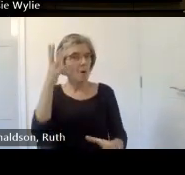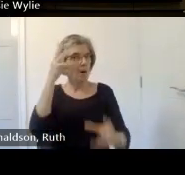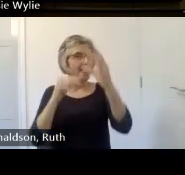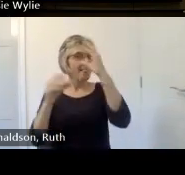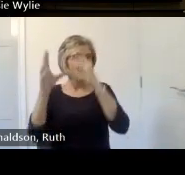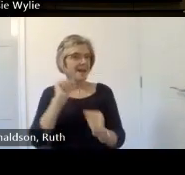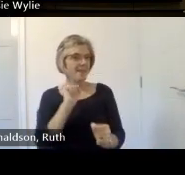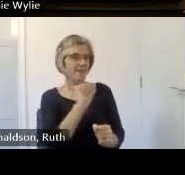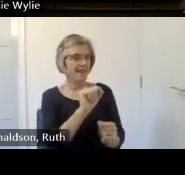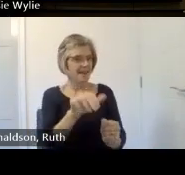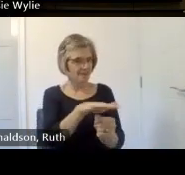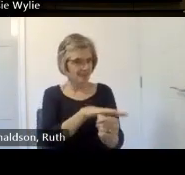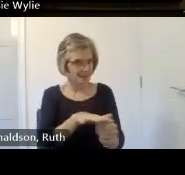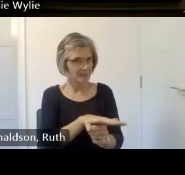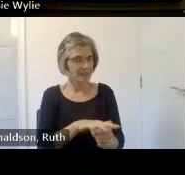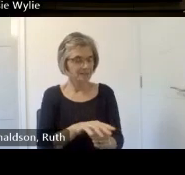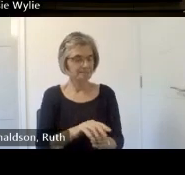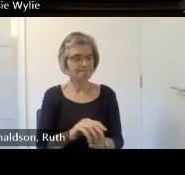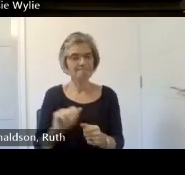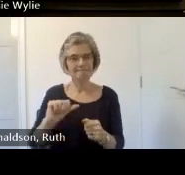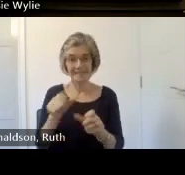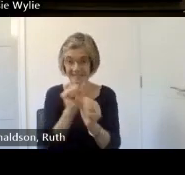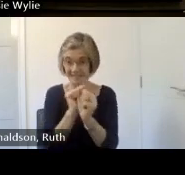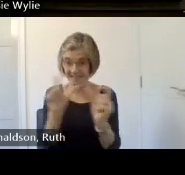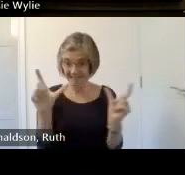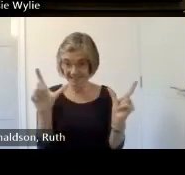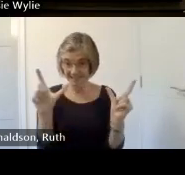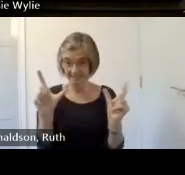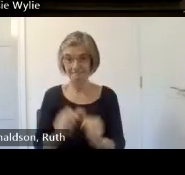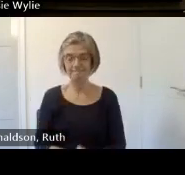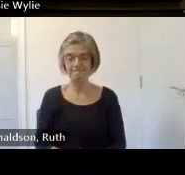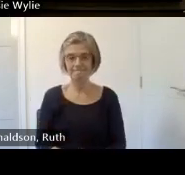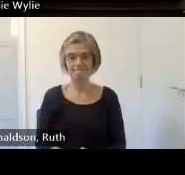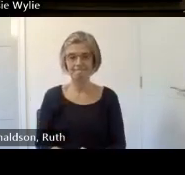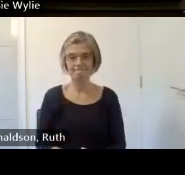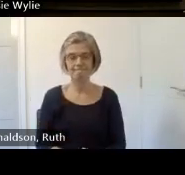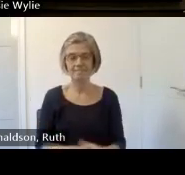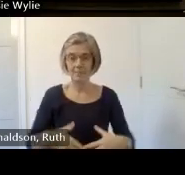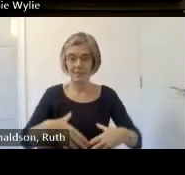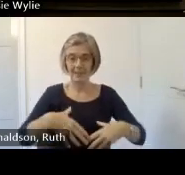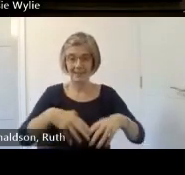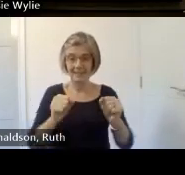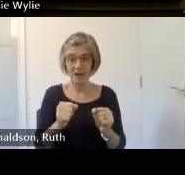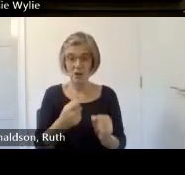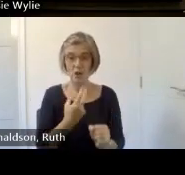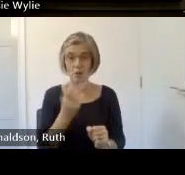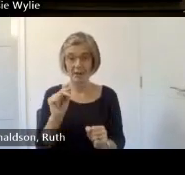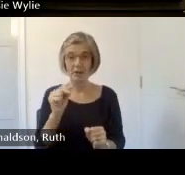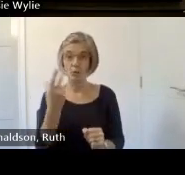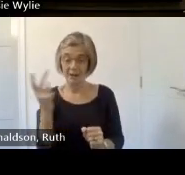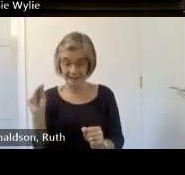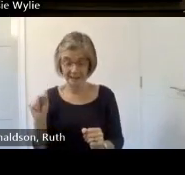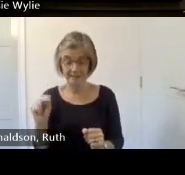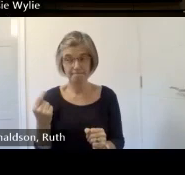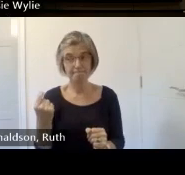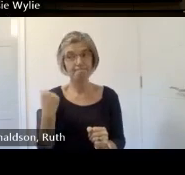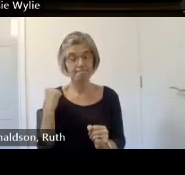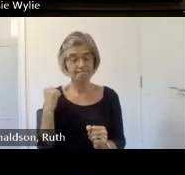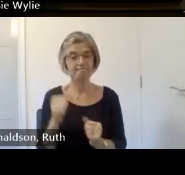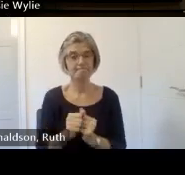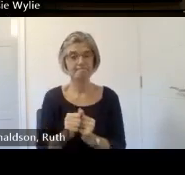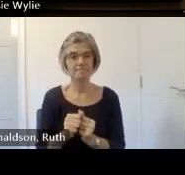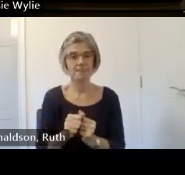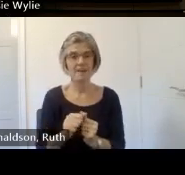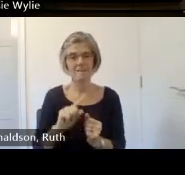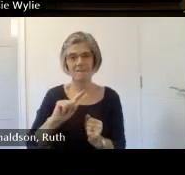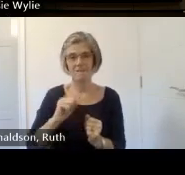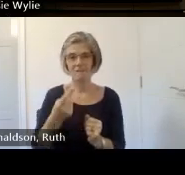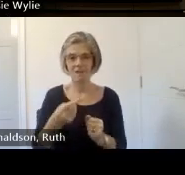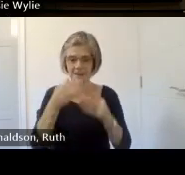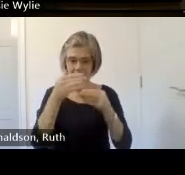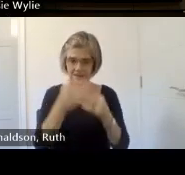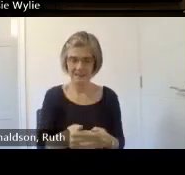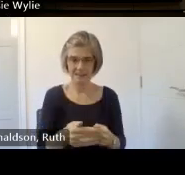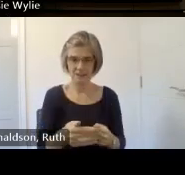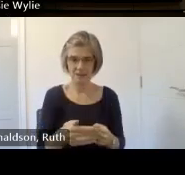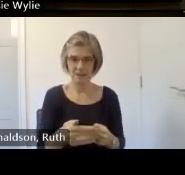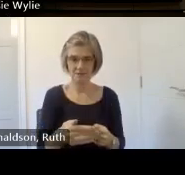please it began in 2020 and the first stage was to gather a lot of stories to gather a